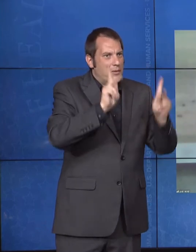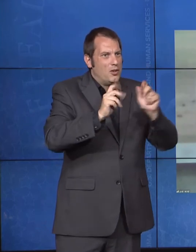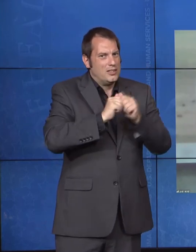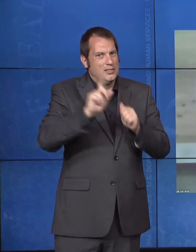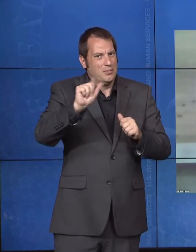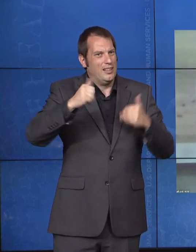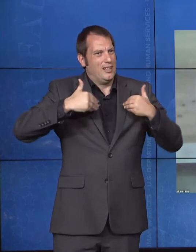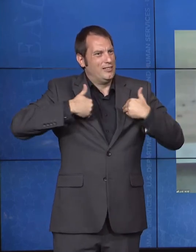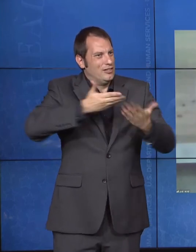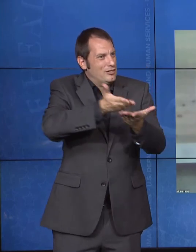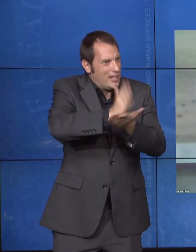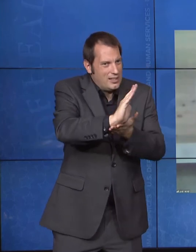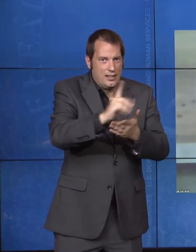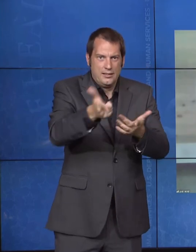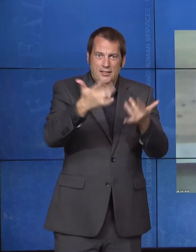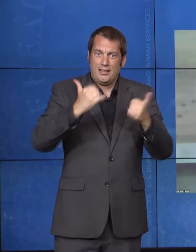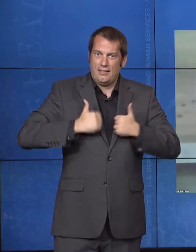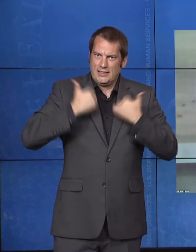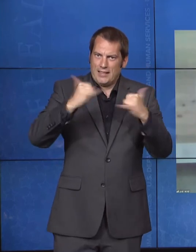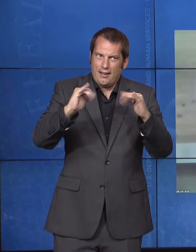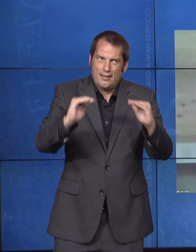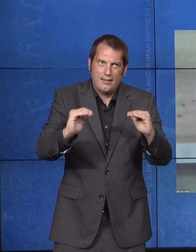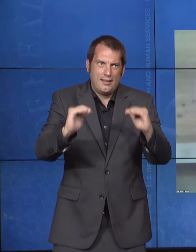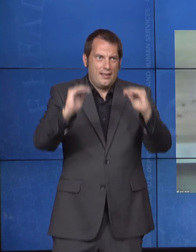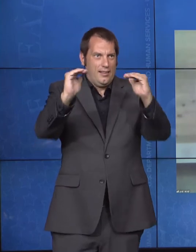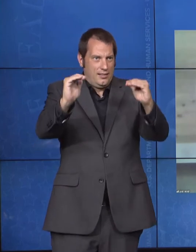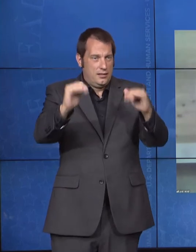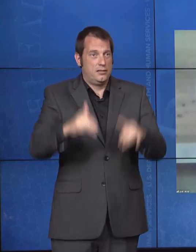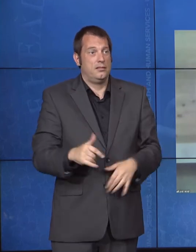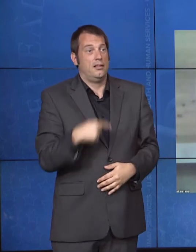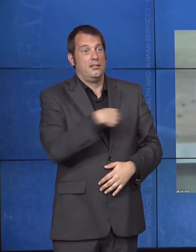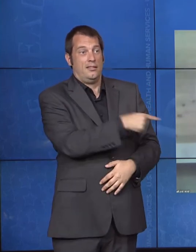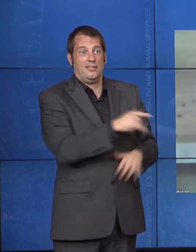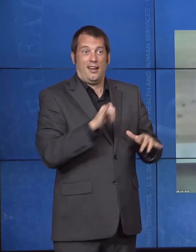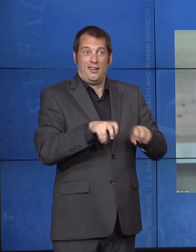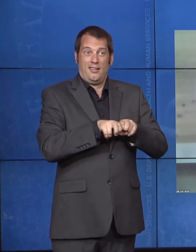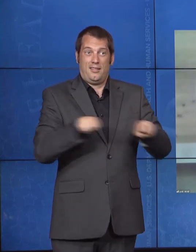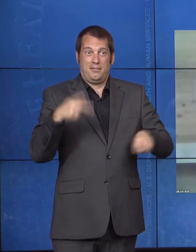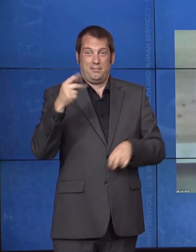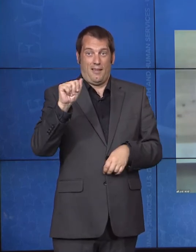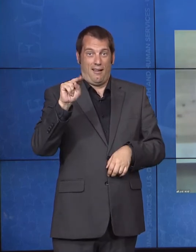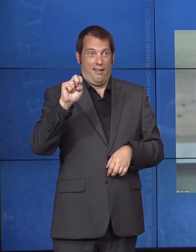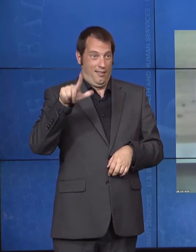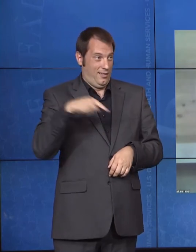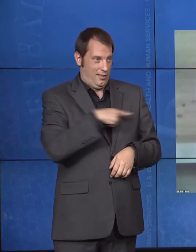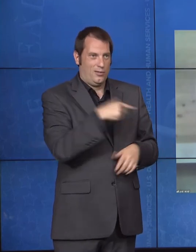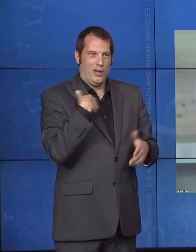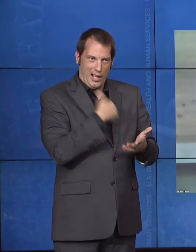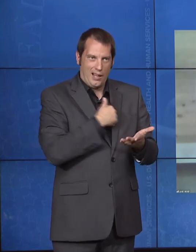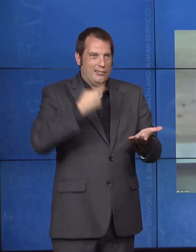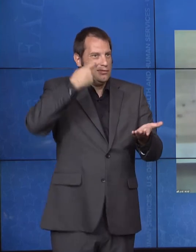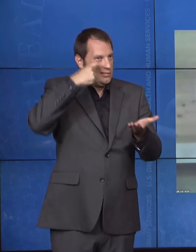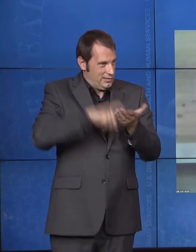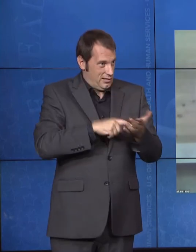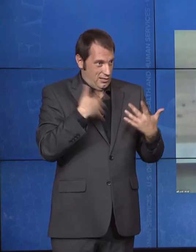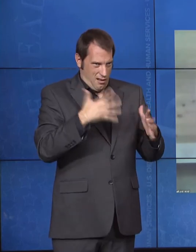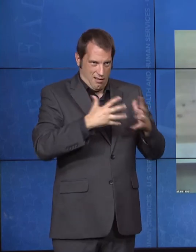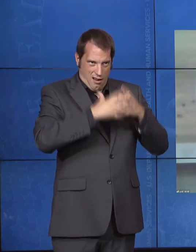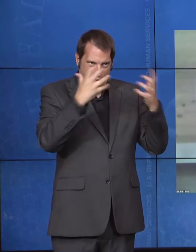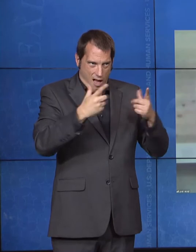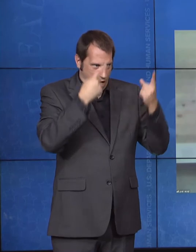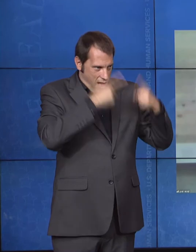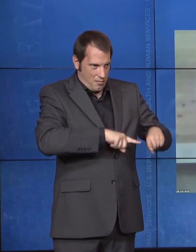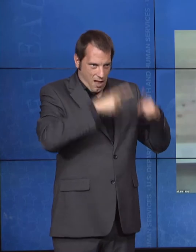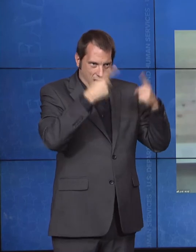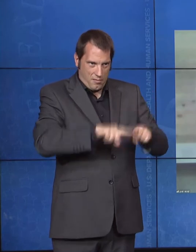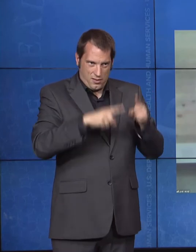I think, together as a panel have been able to see how far we've come in the last 30 years,